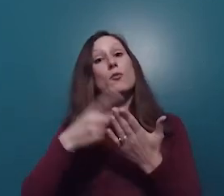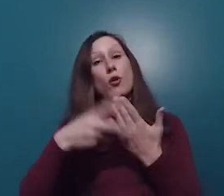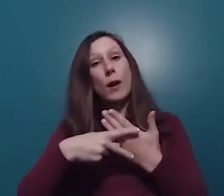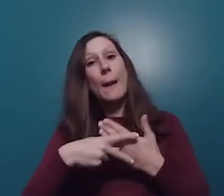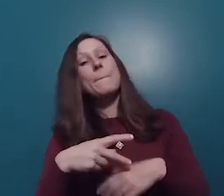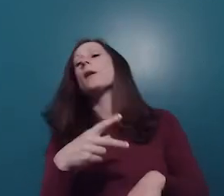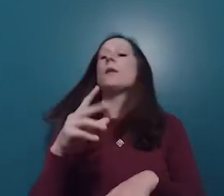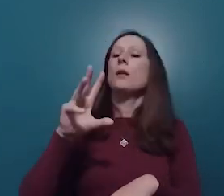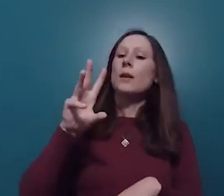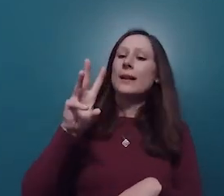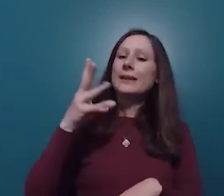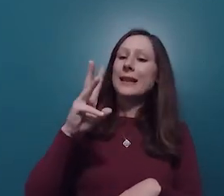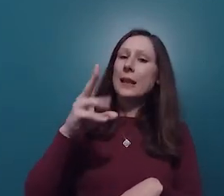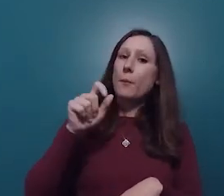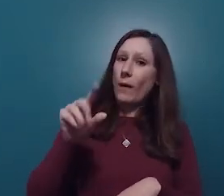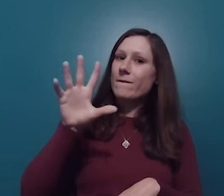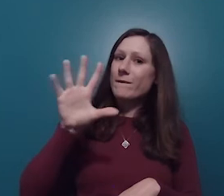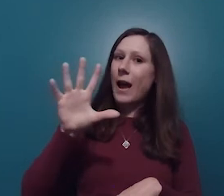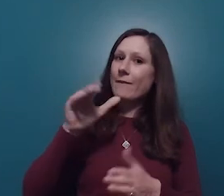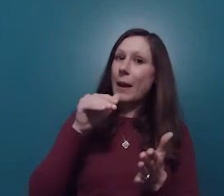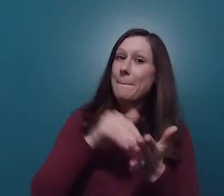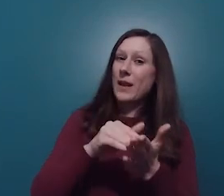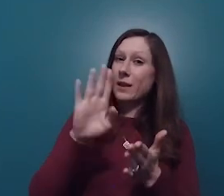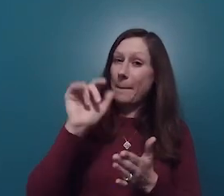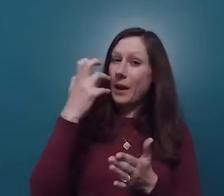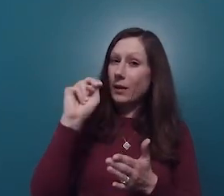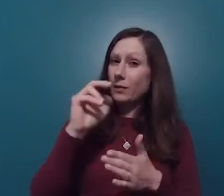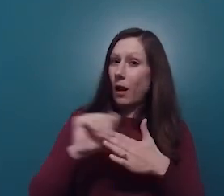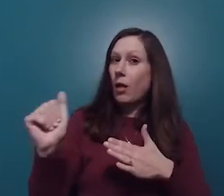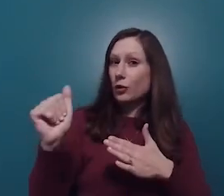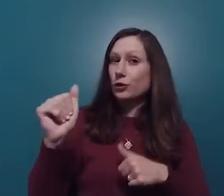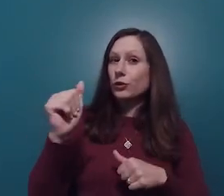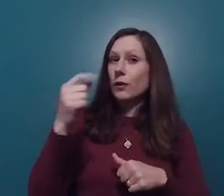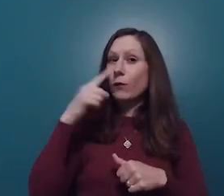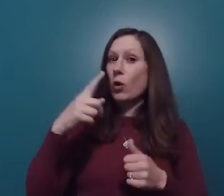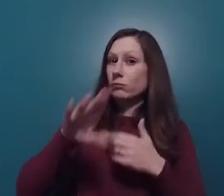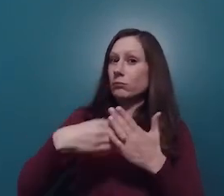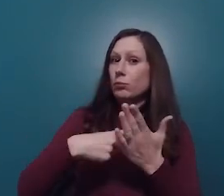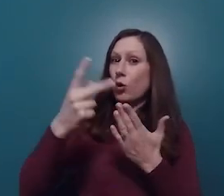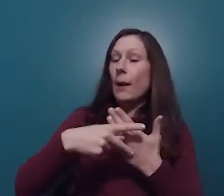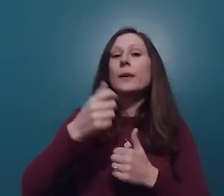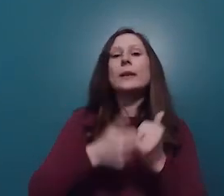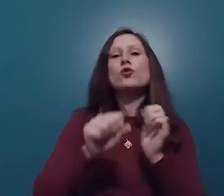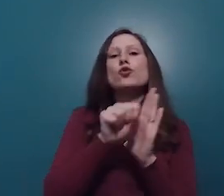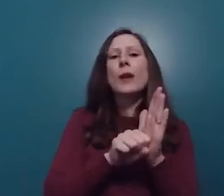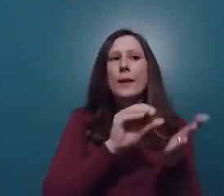The federal program obligations add up to $16.5 billion for the 55 largest Federal programs.